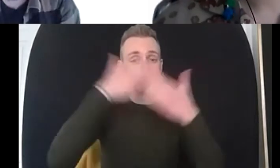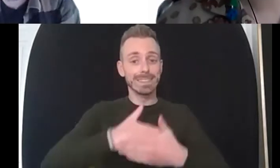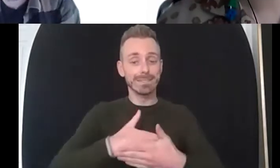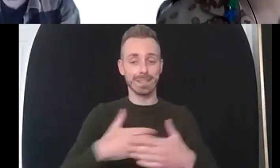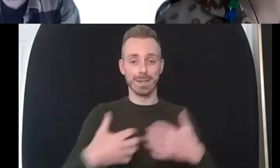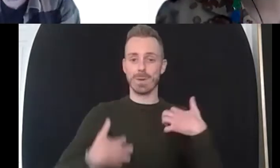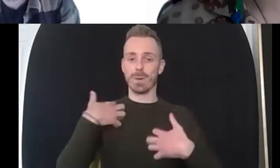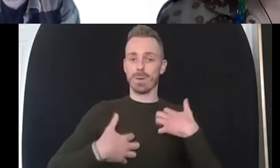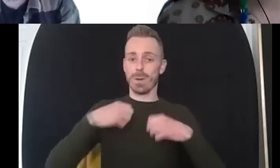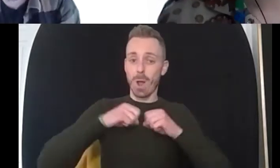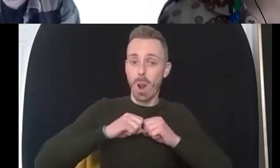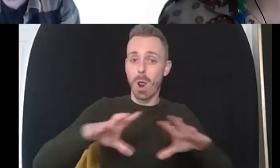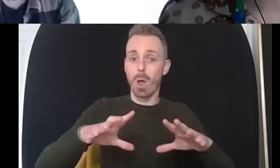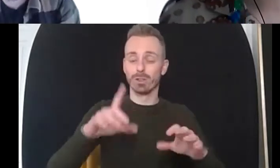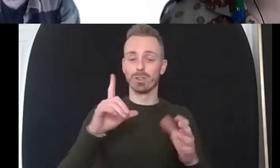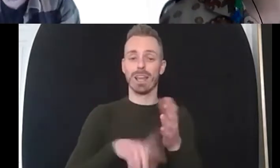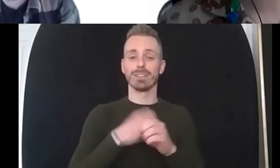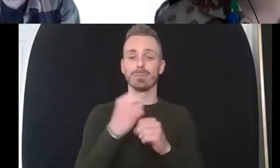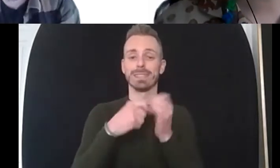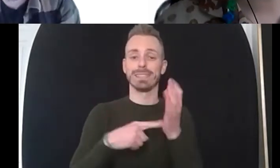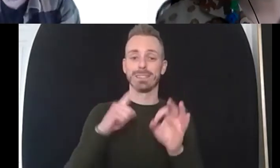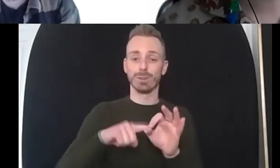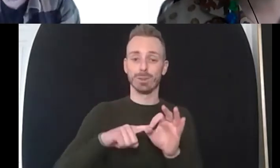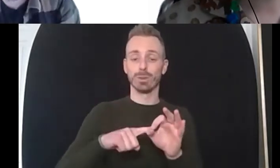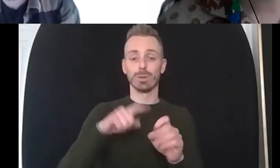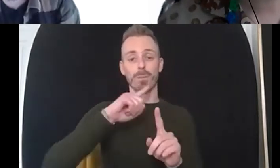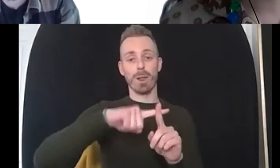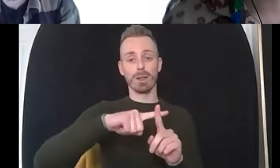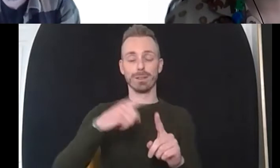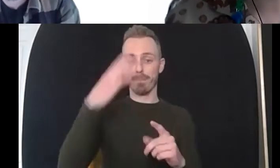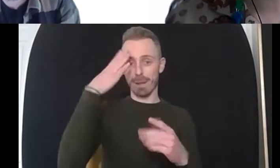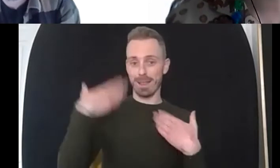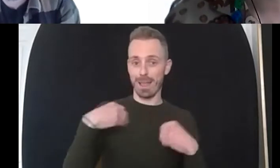so yeah my name is beth i'm the support worker at lancaster lgbt and without further ado i want to